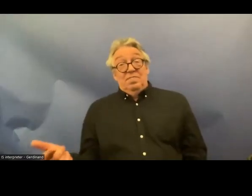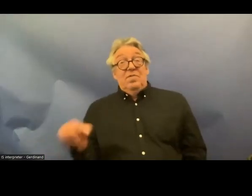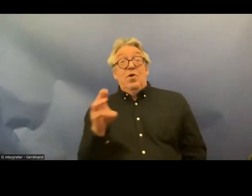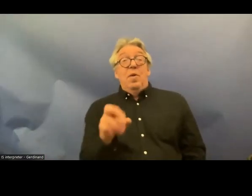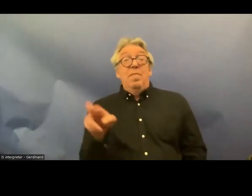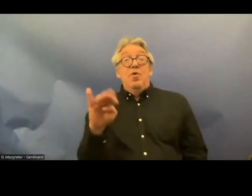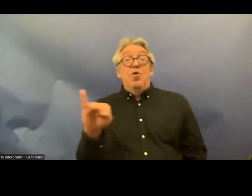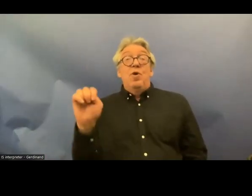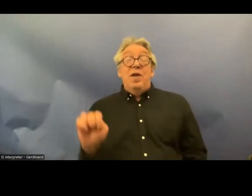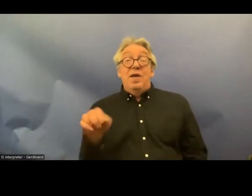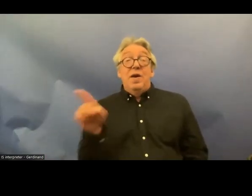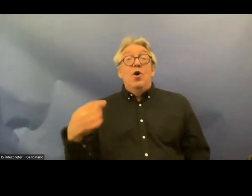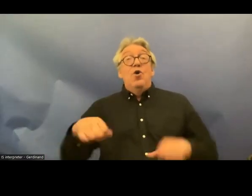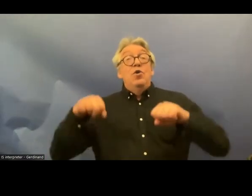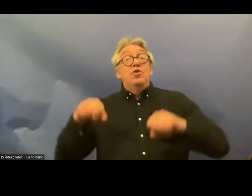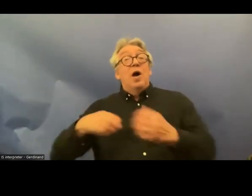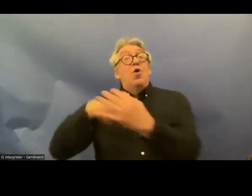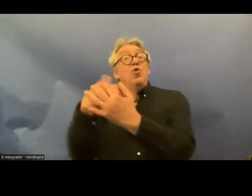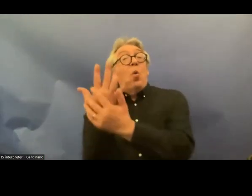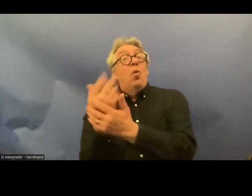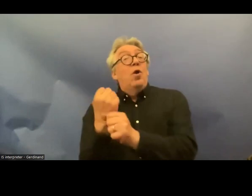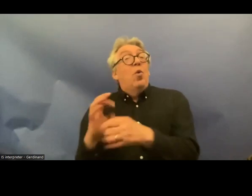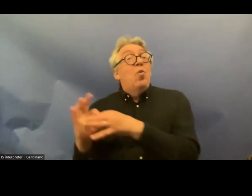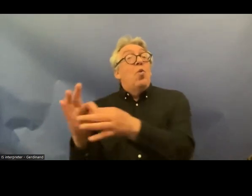who's the chair of the Nordic cooperation Council for federations of